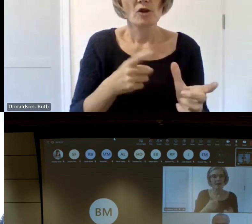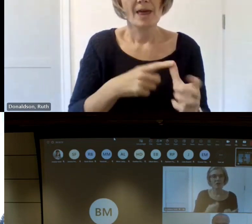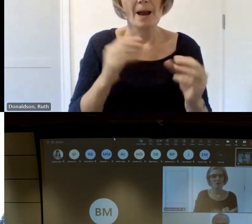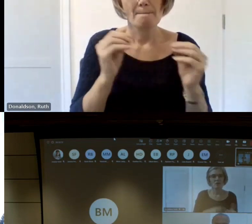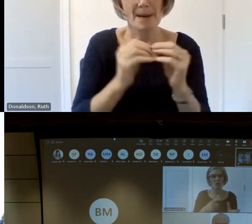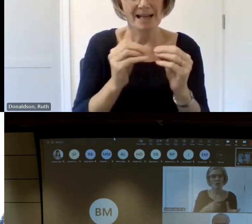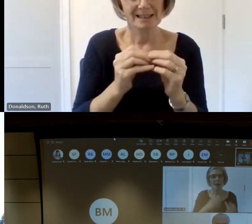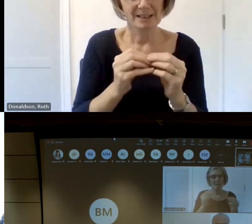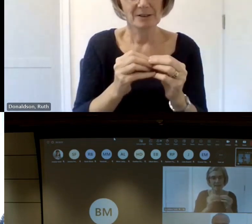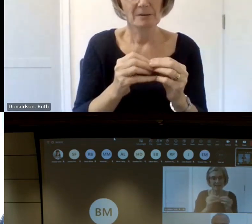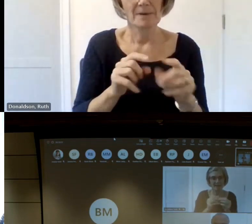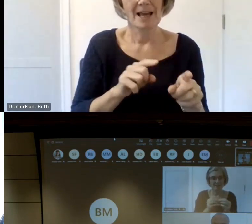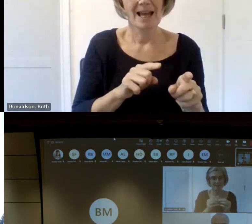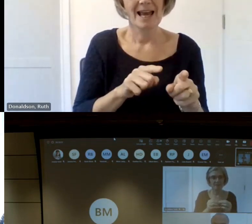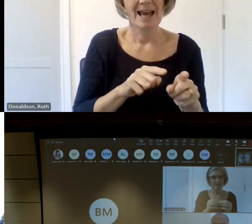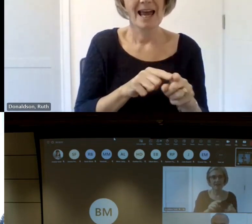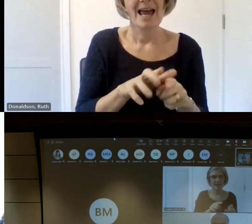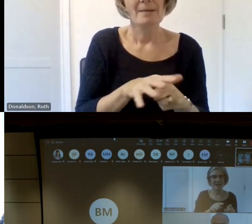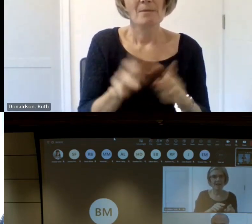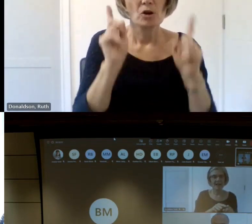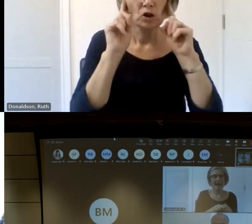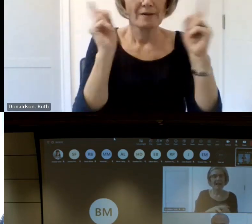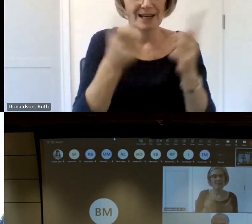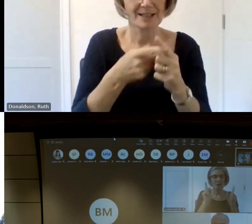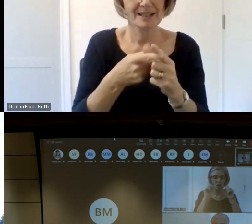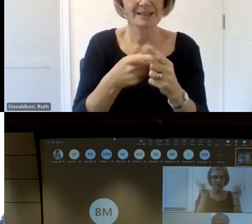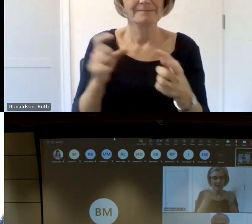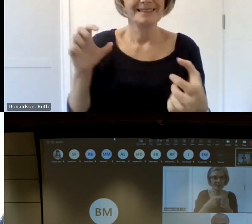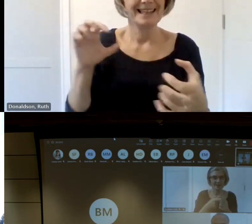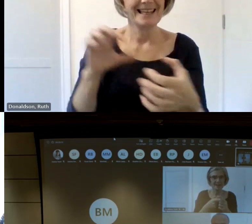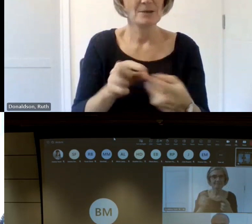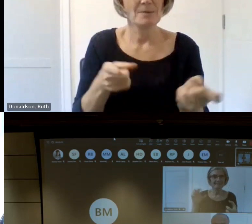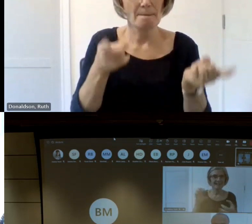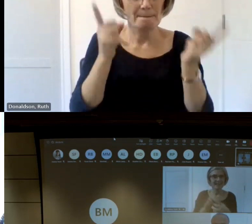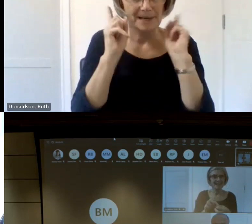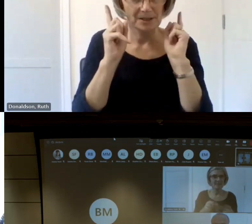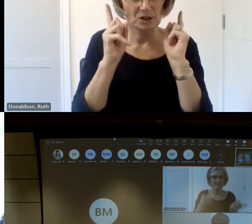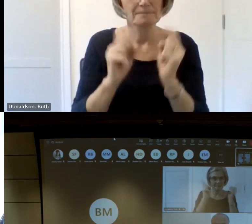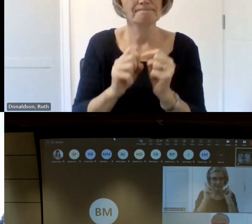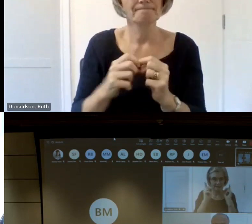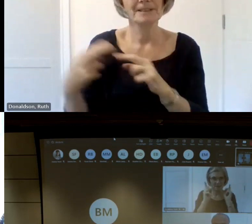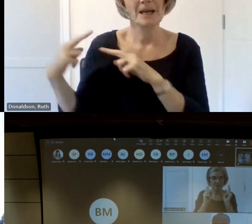she's AIC engagement manager at the University of edin and Heritage Collections and the creator of